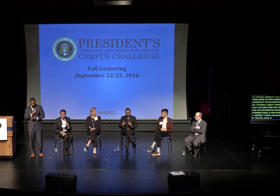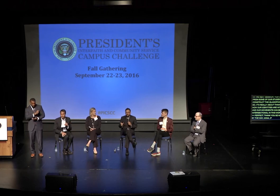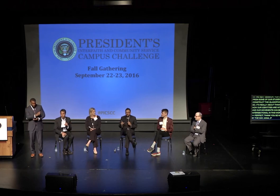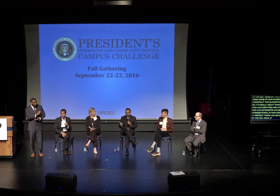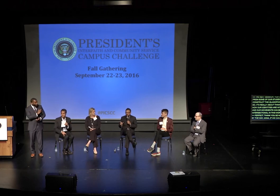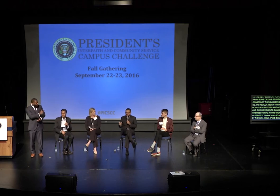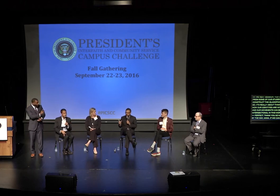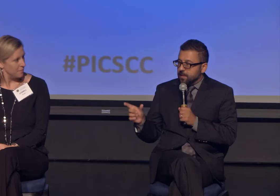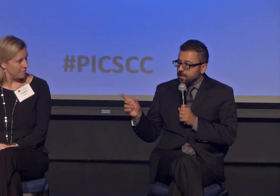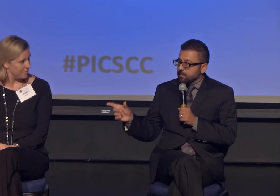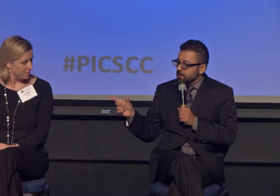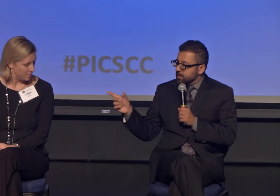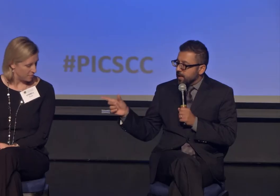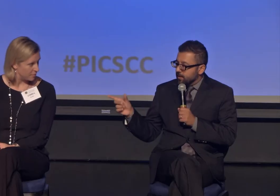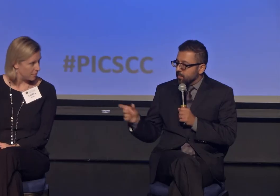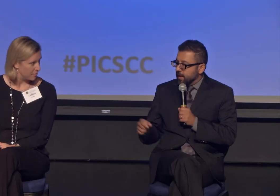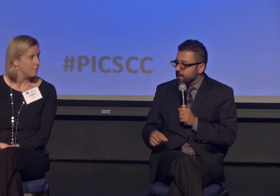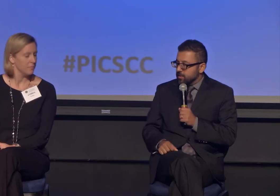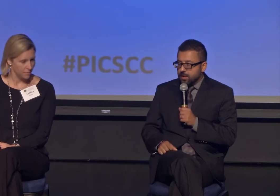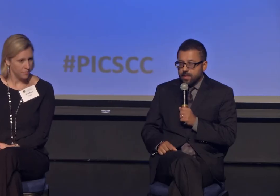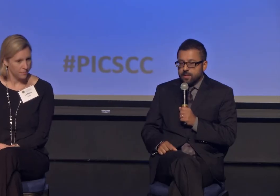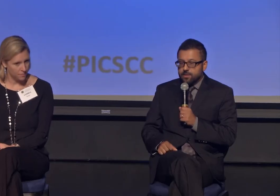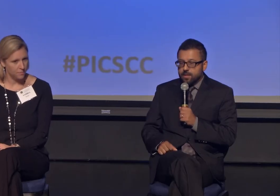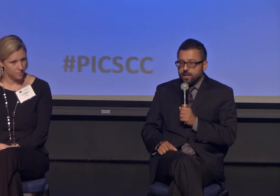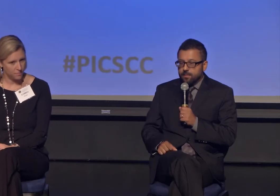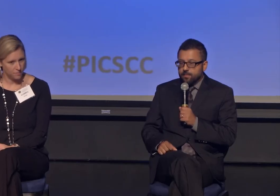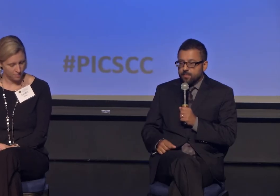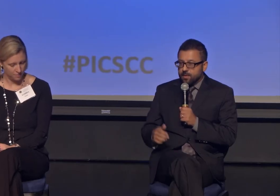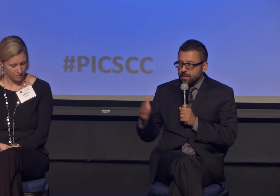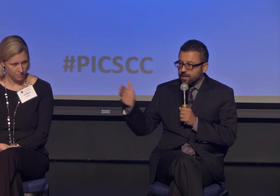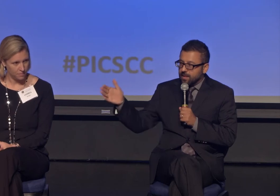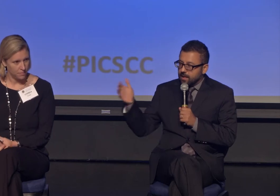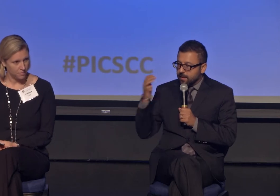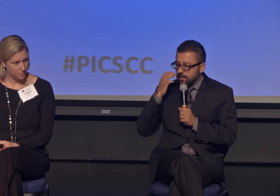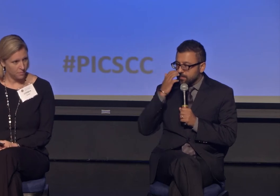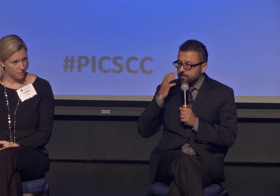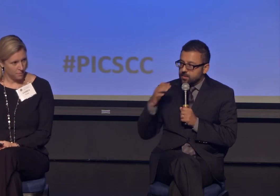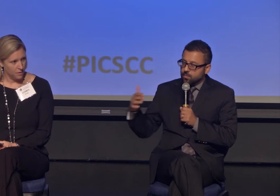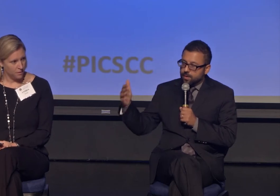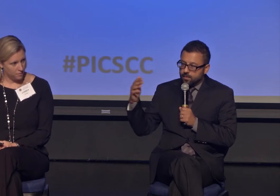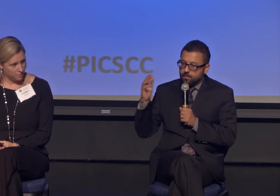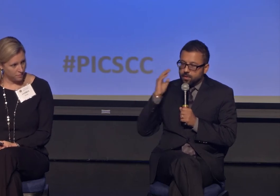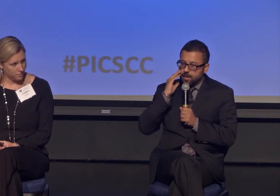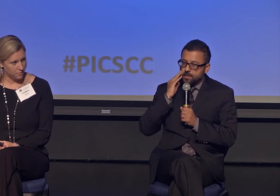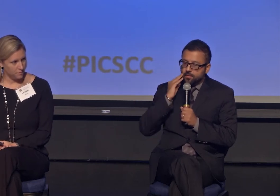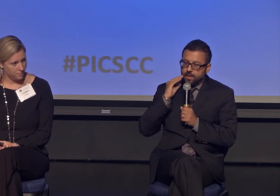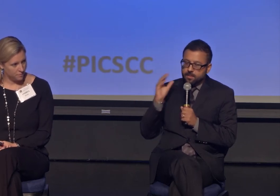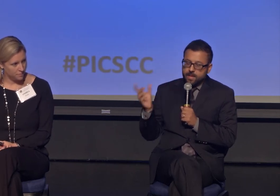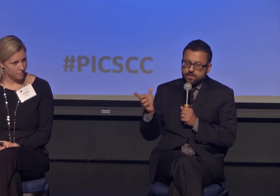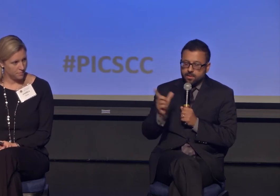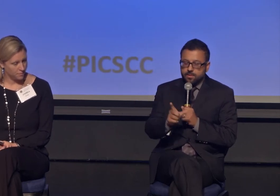Varon, please go ahead. I'll talk about something that emerges out of the White House Challenge. Secretary King mentioned one of our programs, Interfaith Ambassadors.